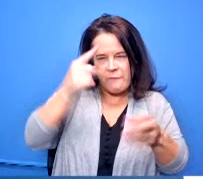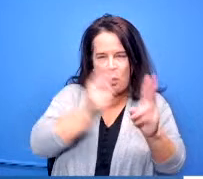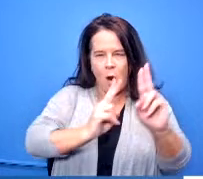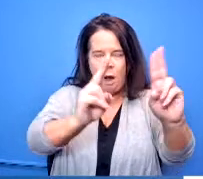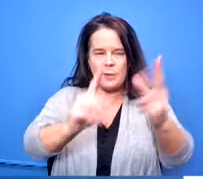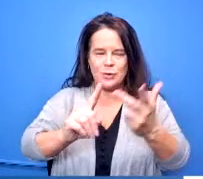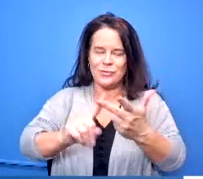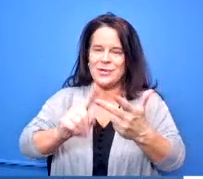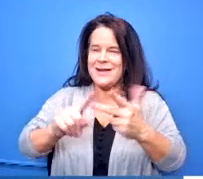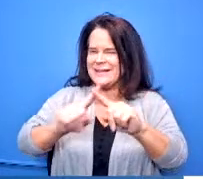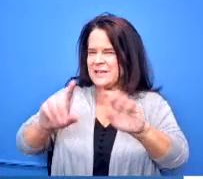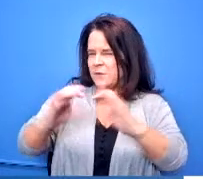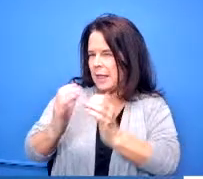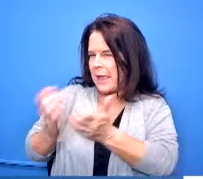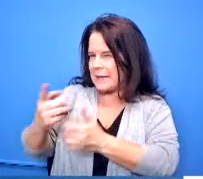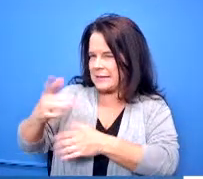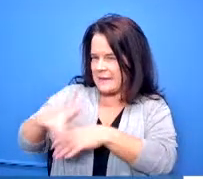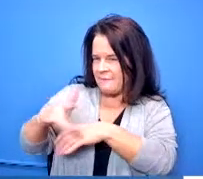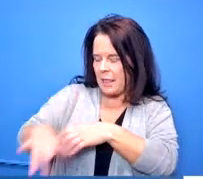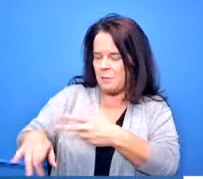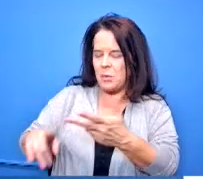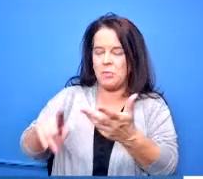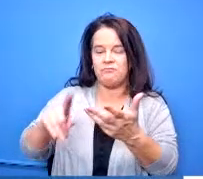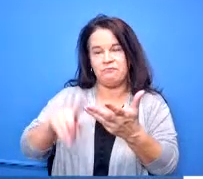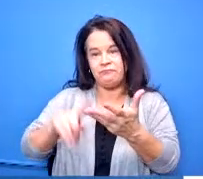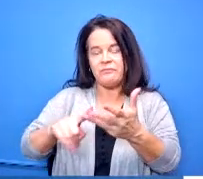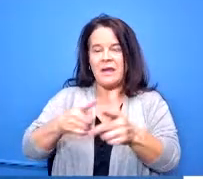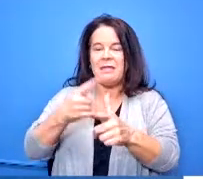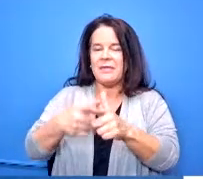and then they point out highlights in the program of studies such as